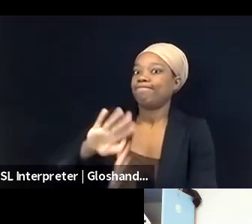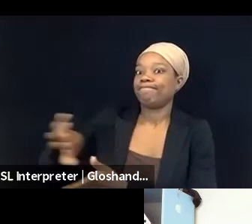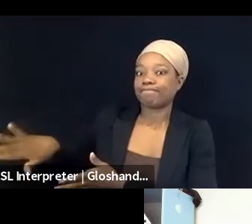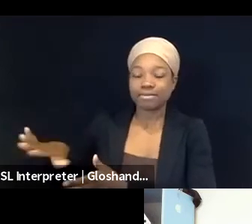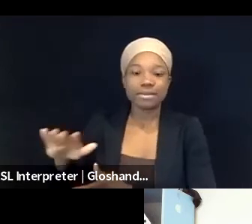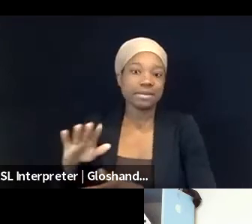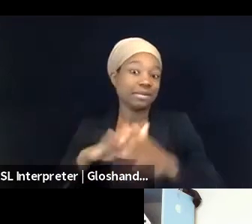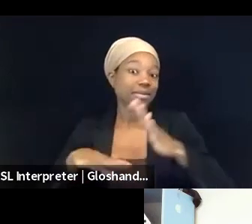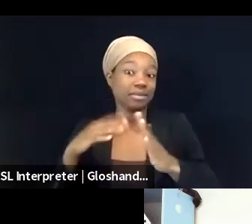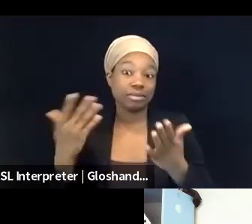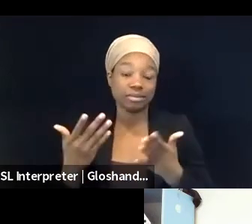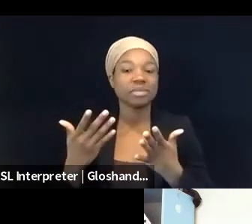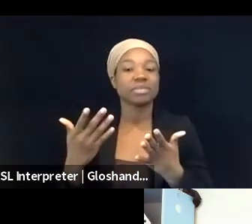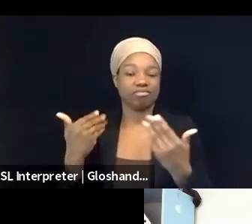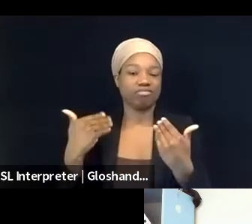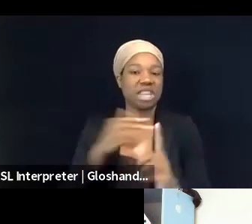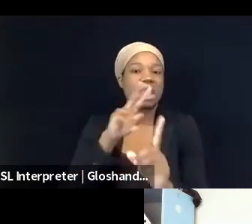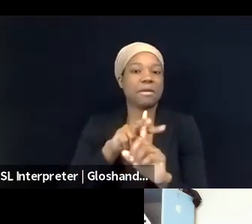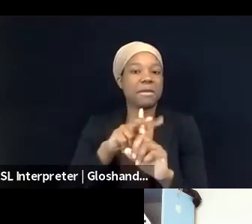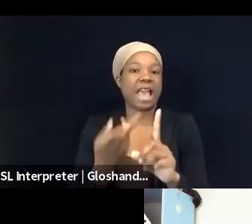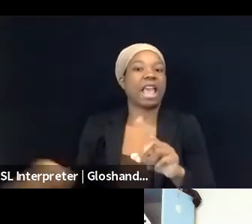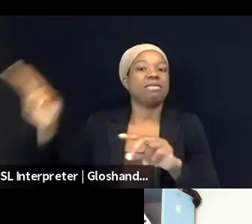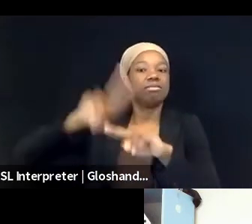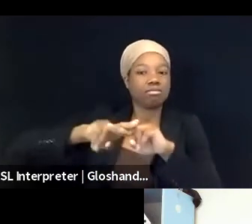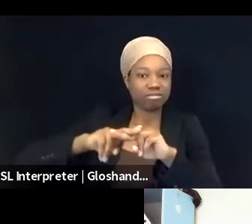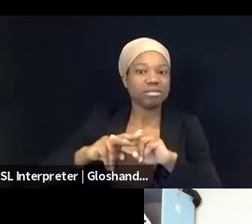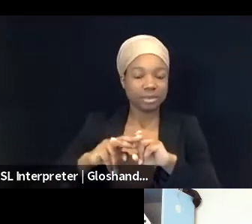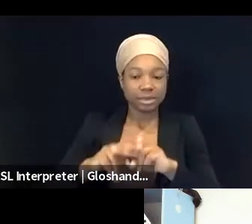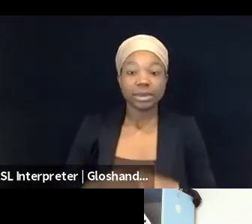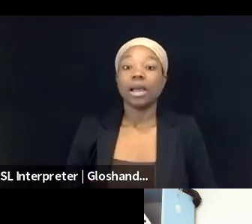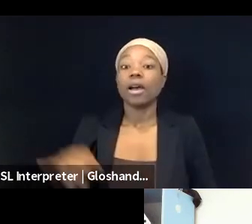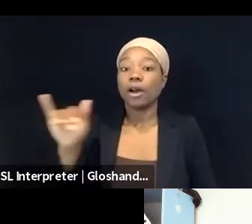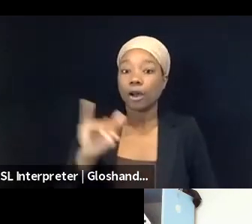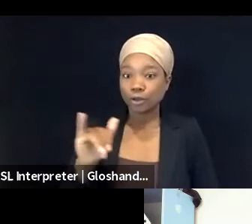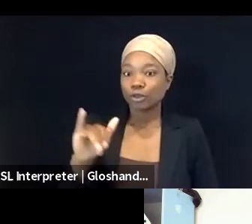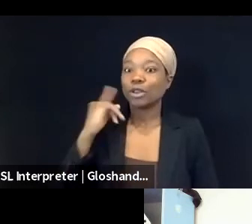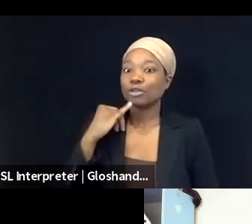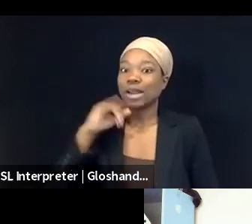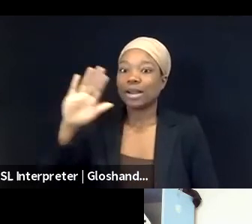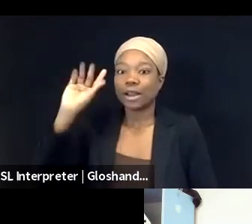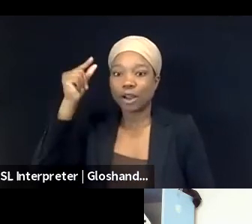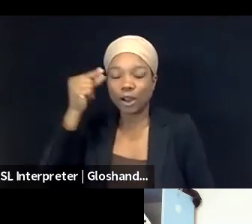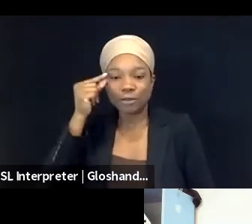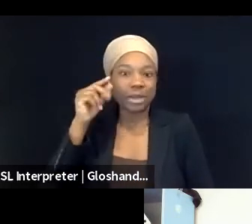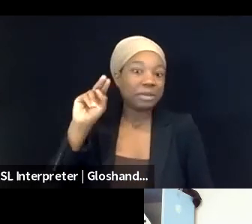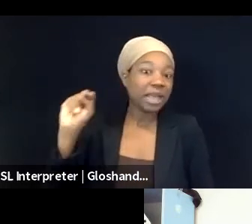and all of these kinds of directly from the Israeli government or whether it's, say, like, NGOs that are related and supported